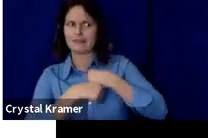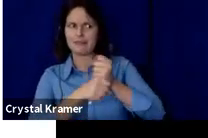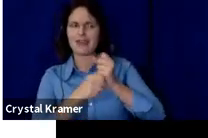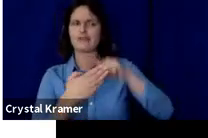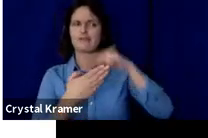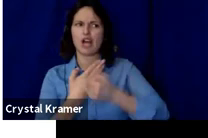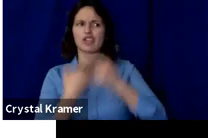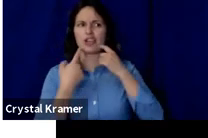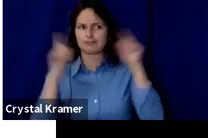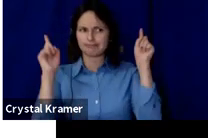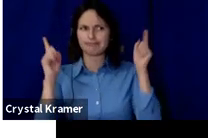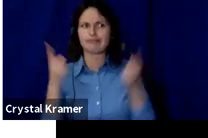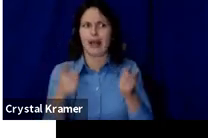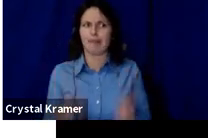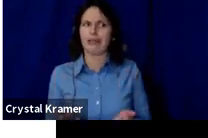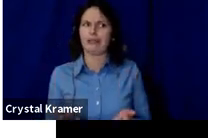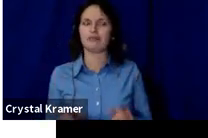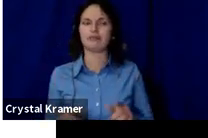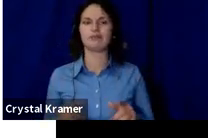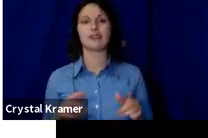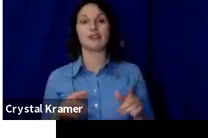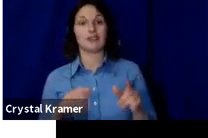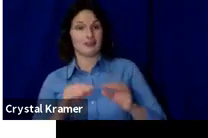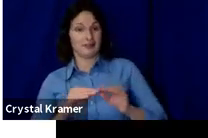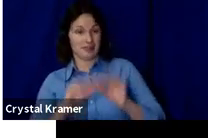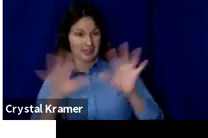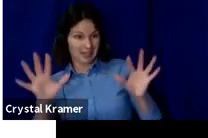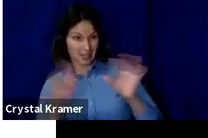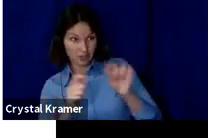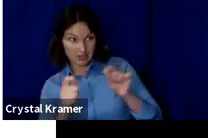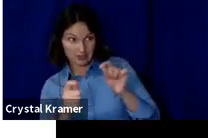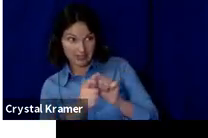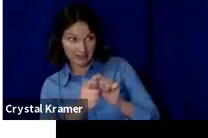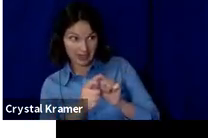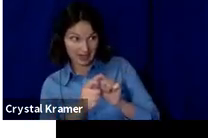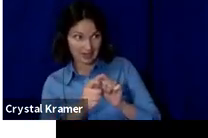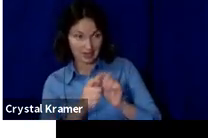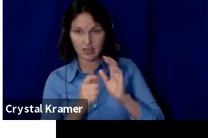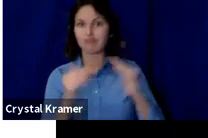The more specific and clear you can be in that sense the more likely you are to be successful.